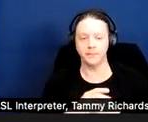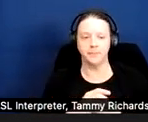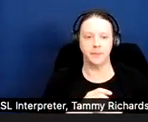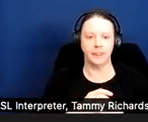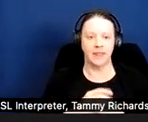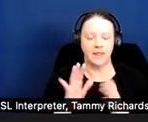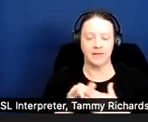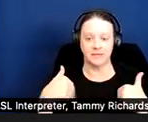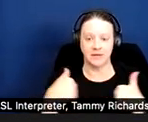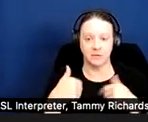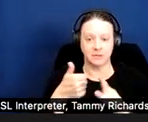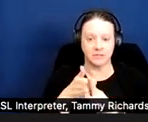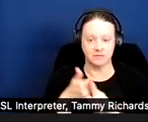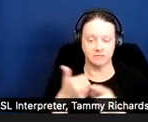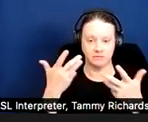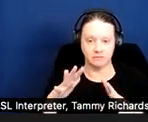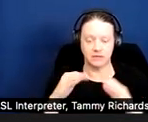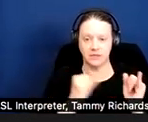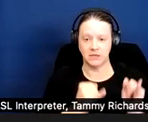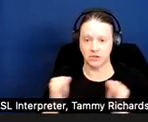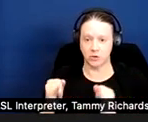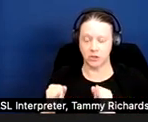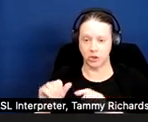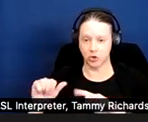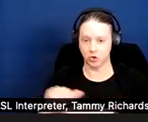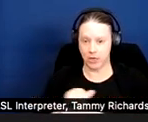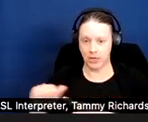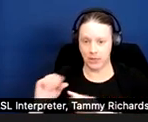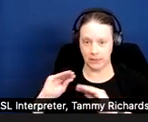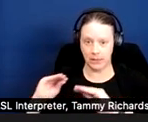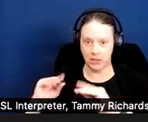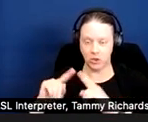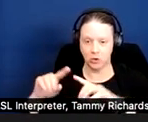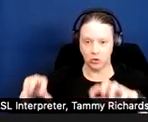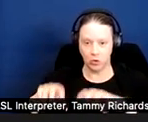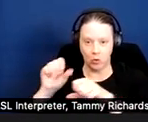It's an animal that has been individually trained to perform work or tasks for a person